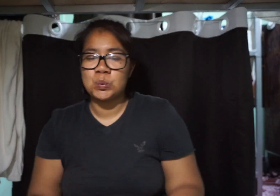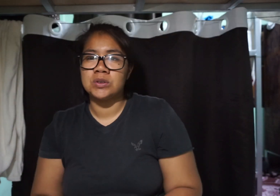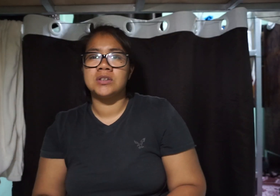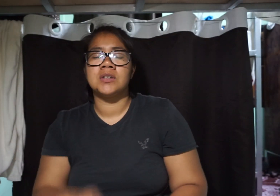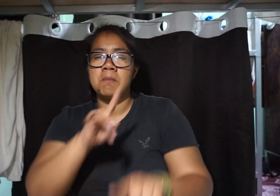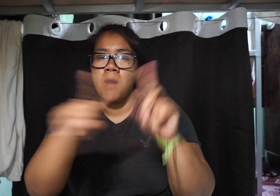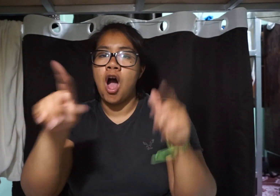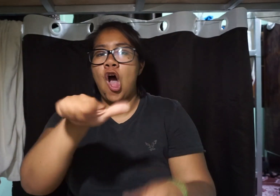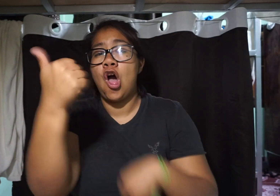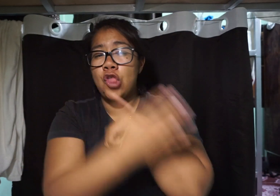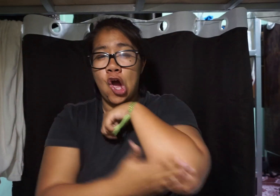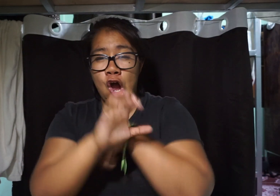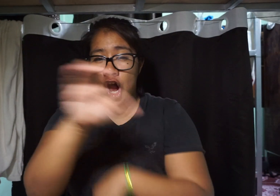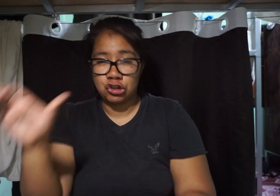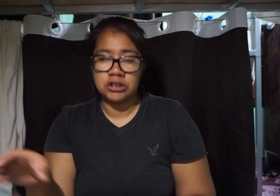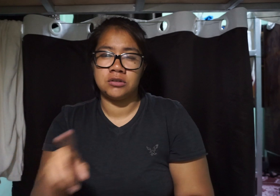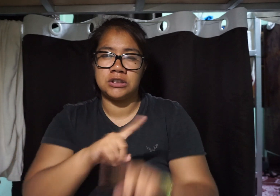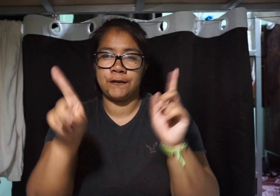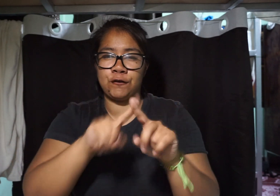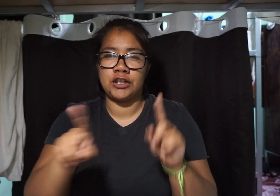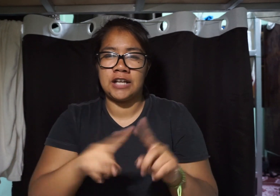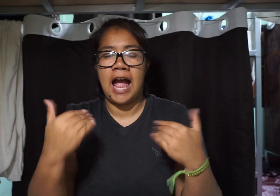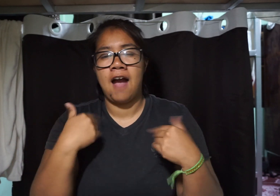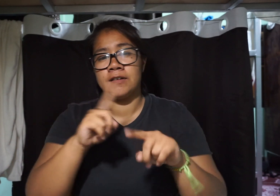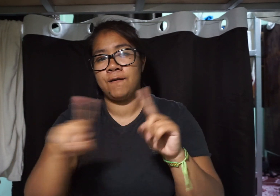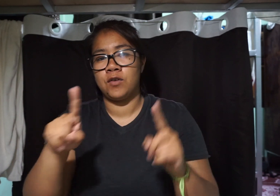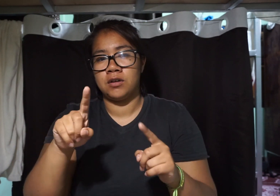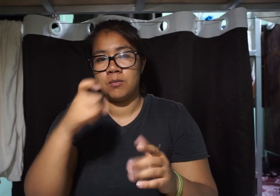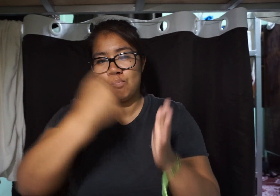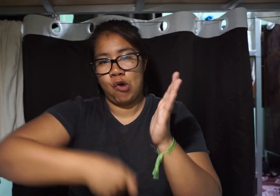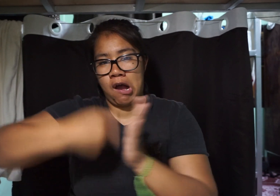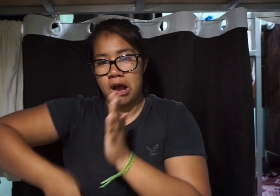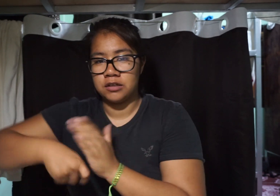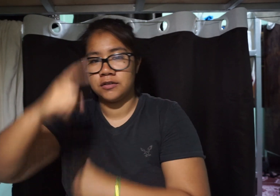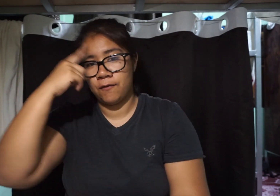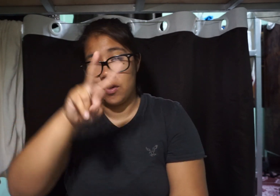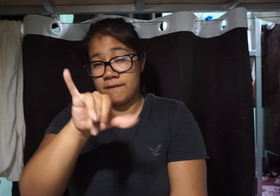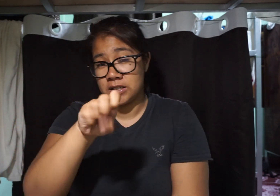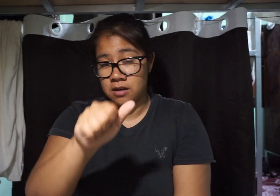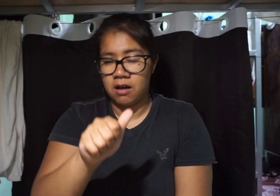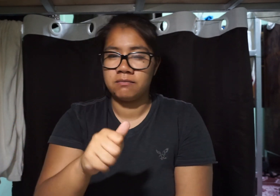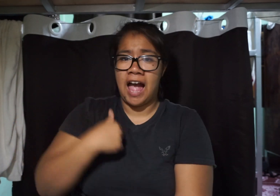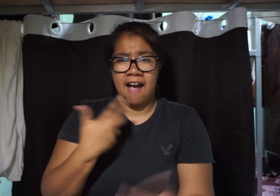But for other countries, there are different prices for the visa